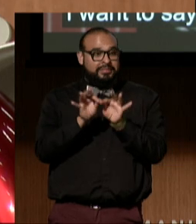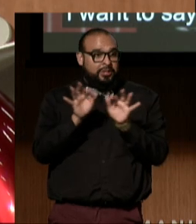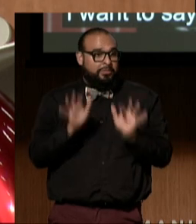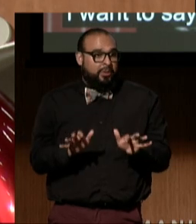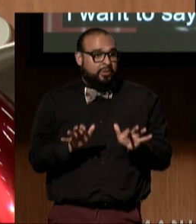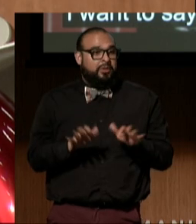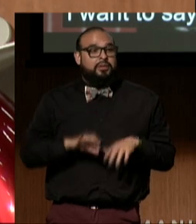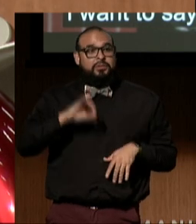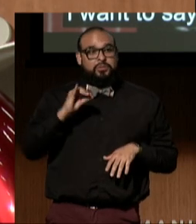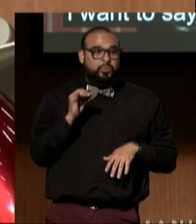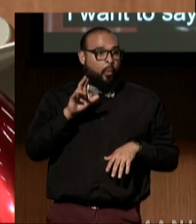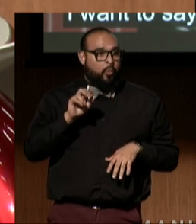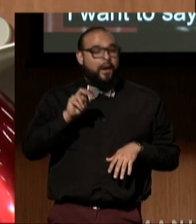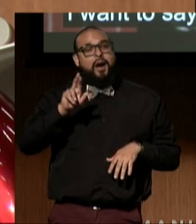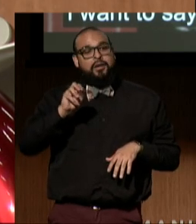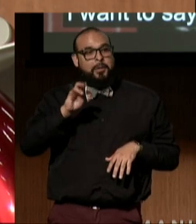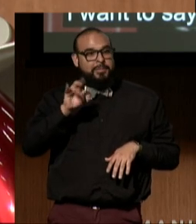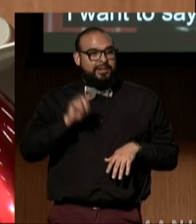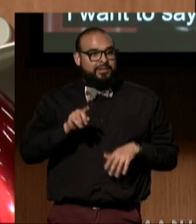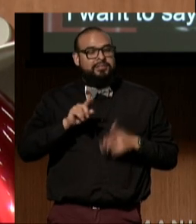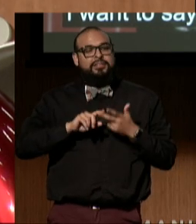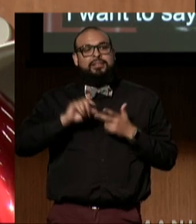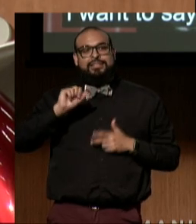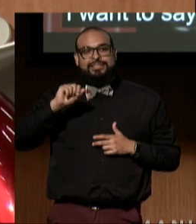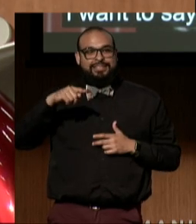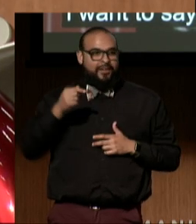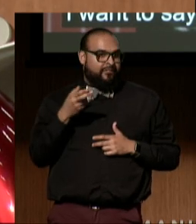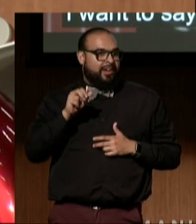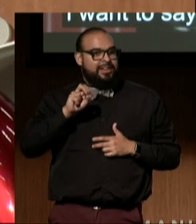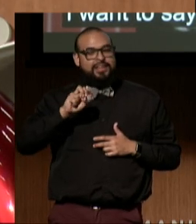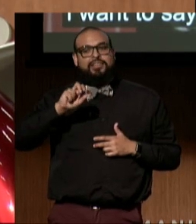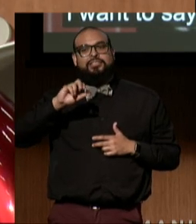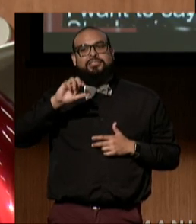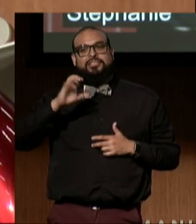Juan Ramirez, Stephanie Chow, Jewel Jauregui,